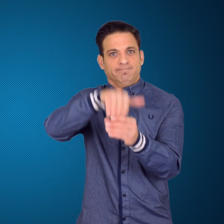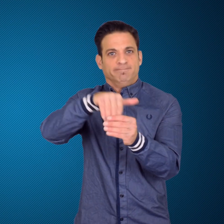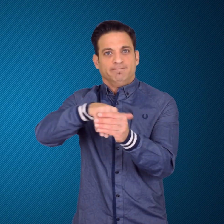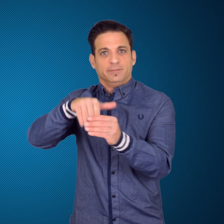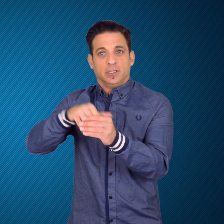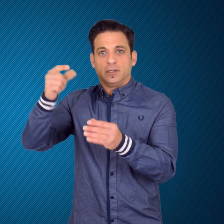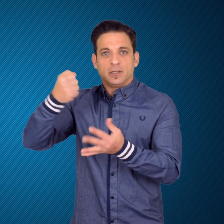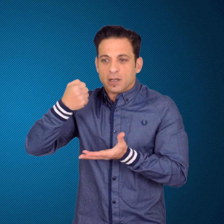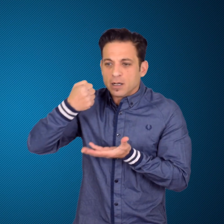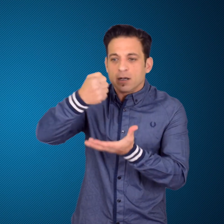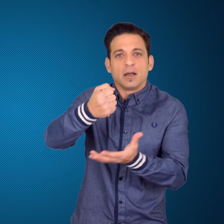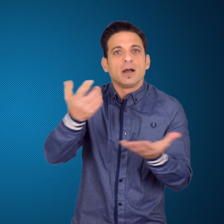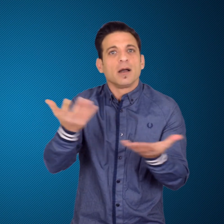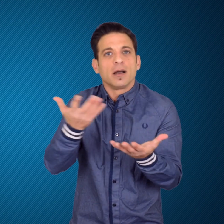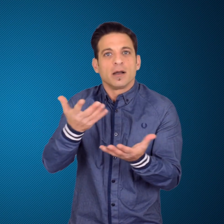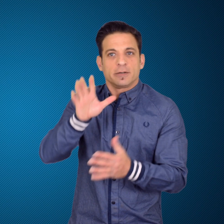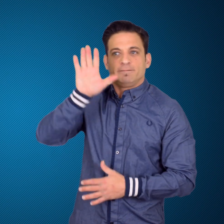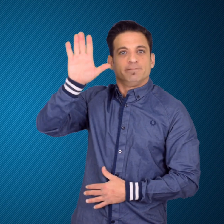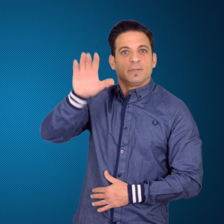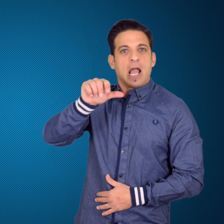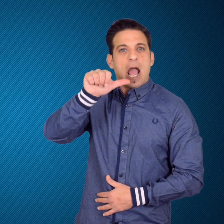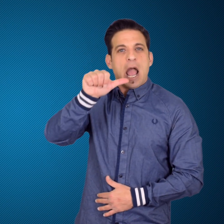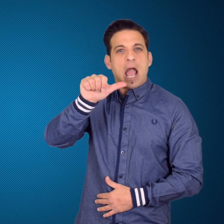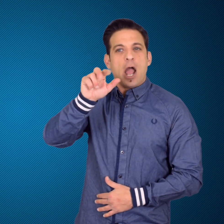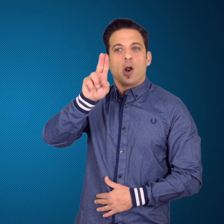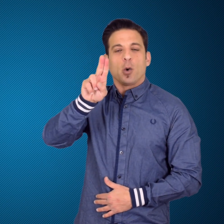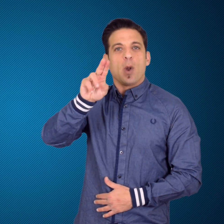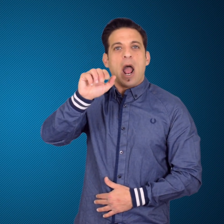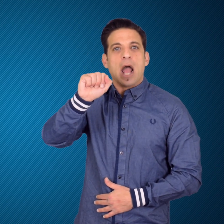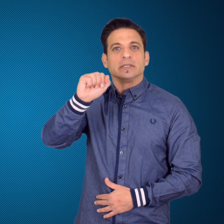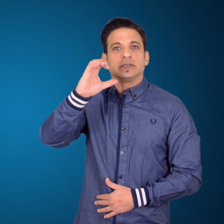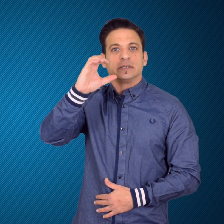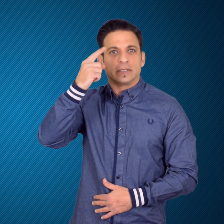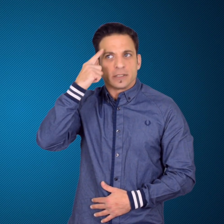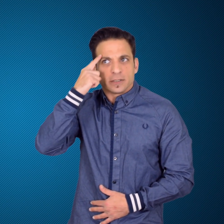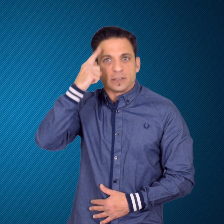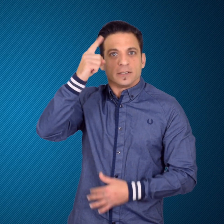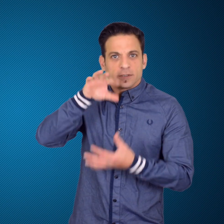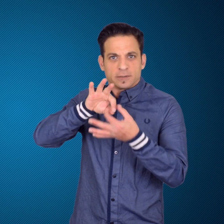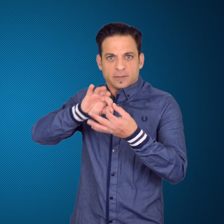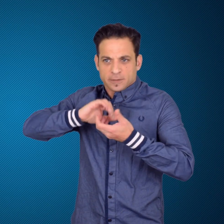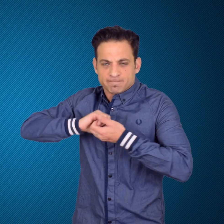with the Association for International Sport for All (TAFISA)